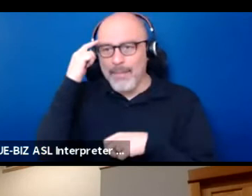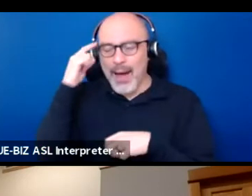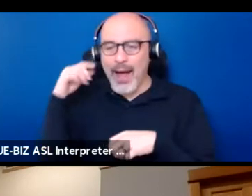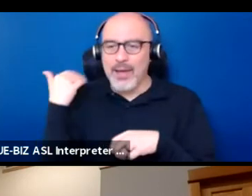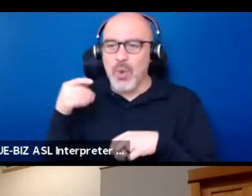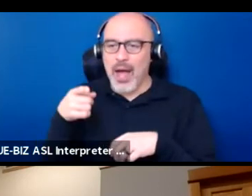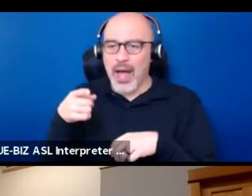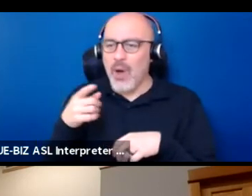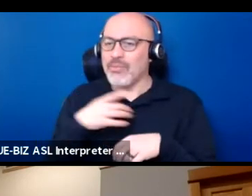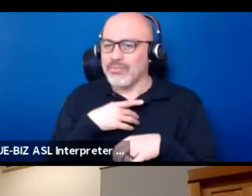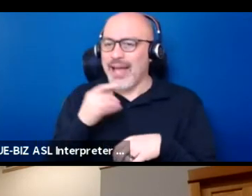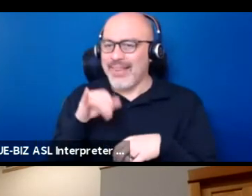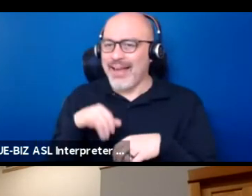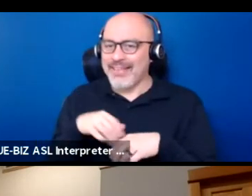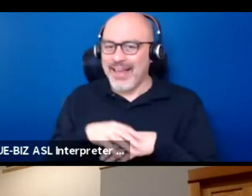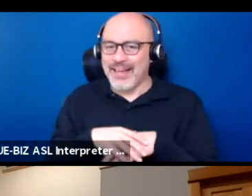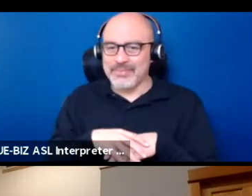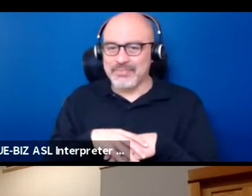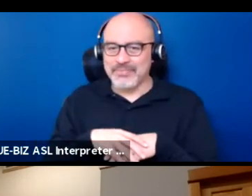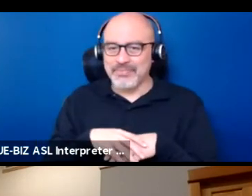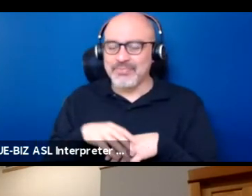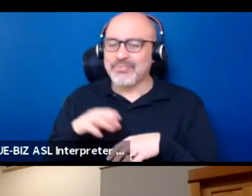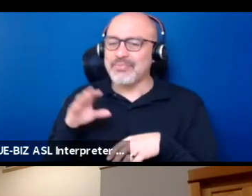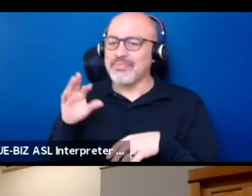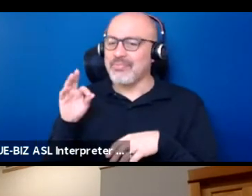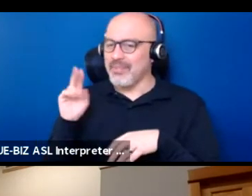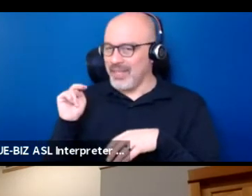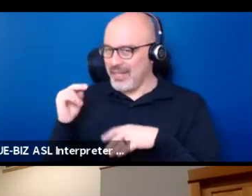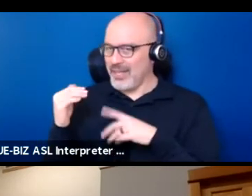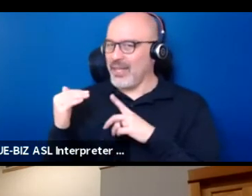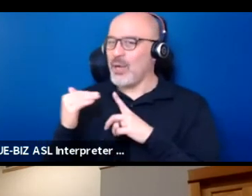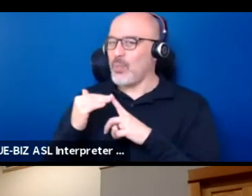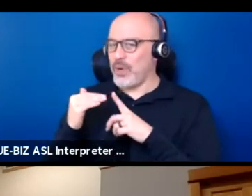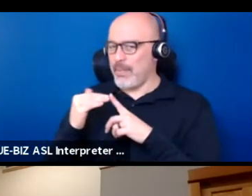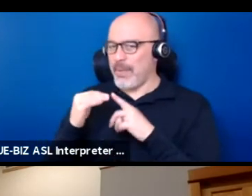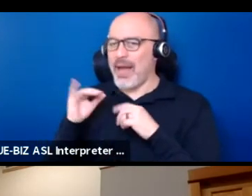I like that. Yes. That reminds me that John Kaufman,